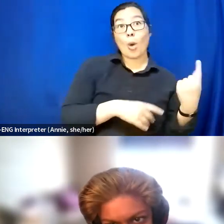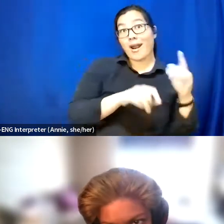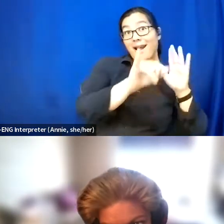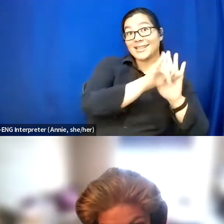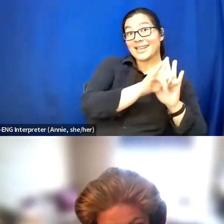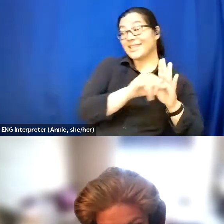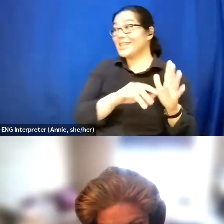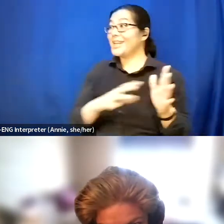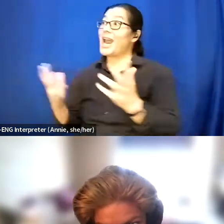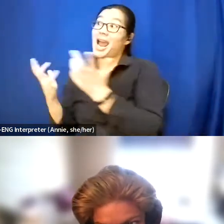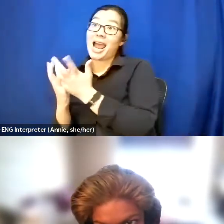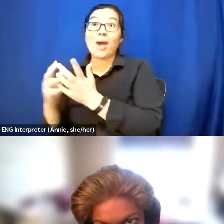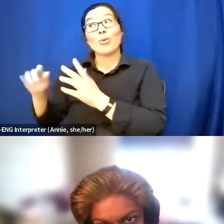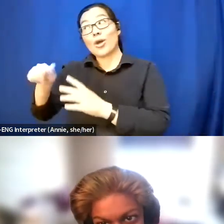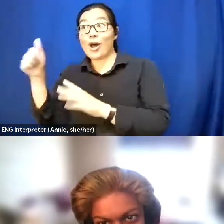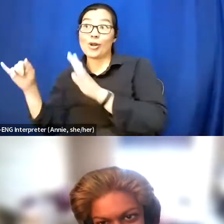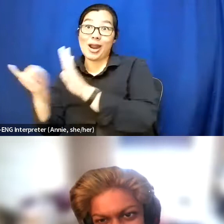about any other intersections at all.